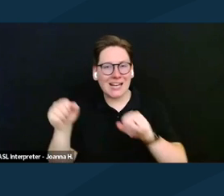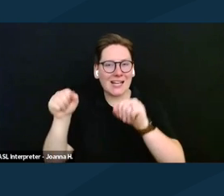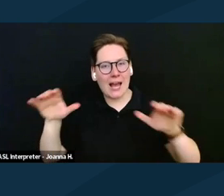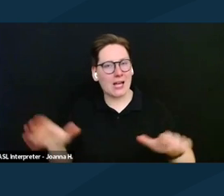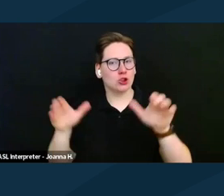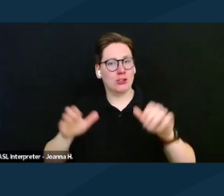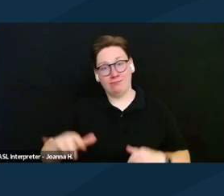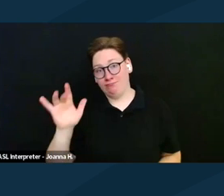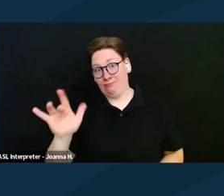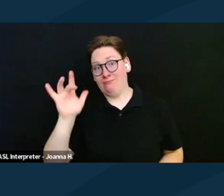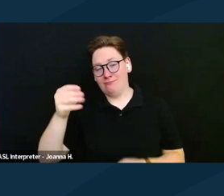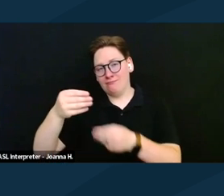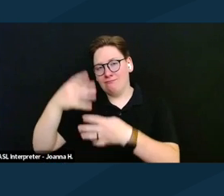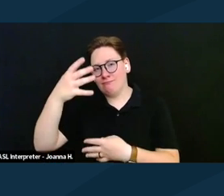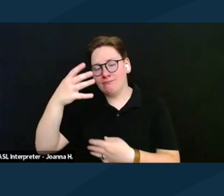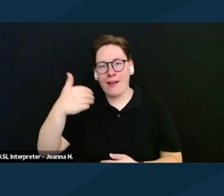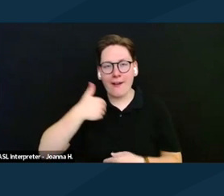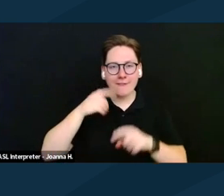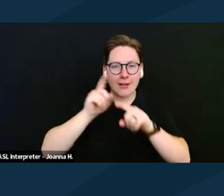there's a page of action alerts.